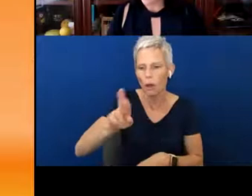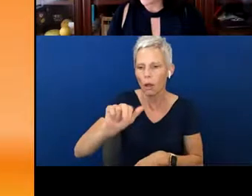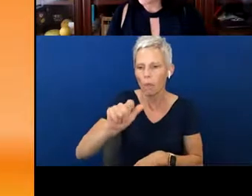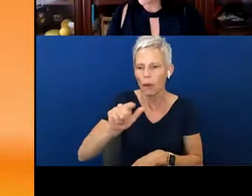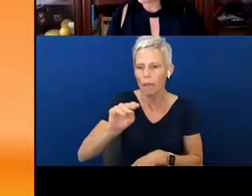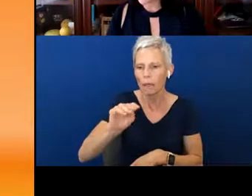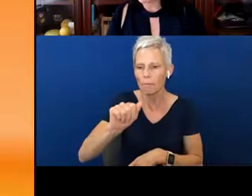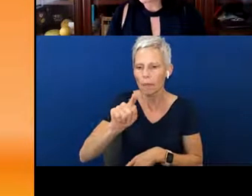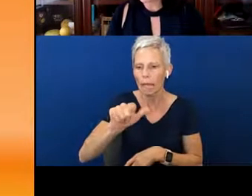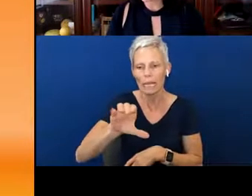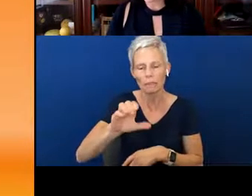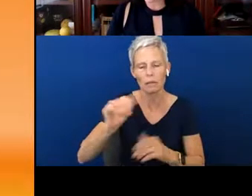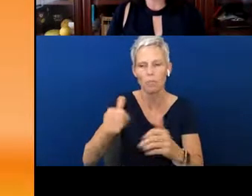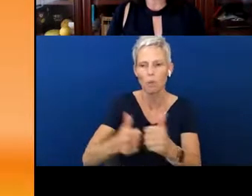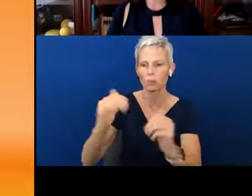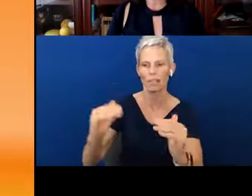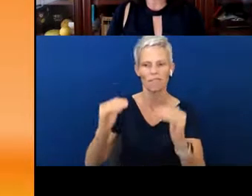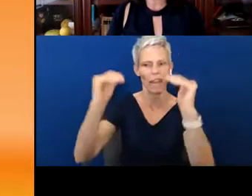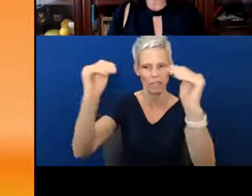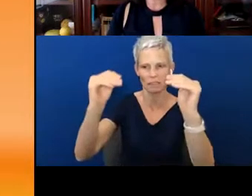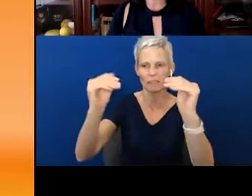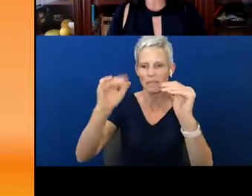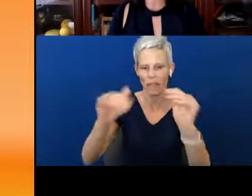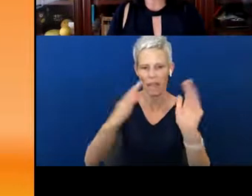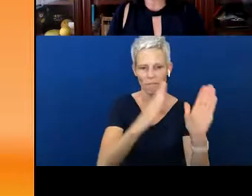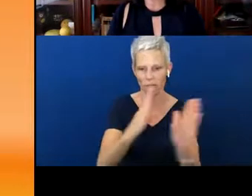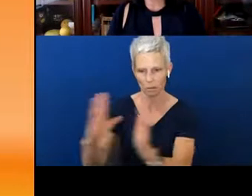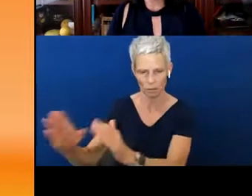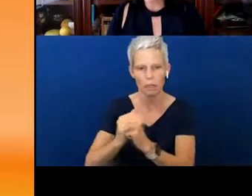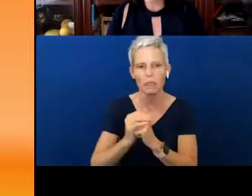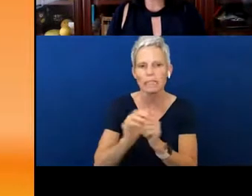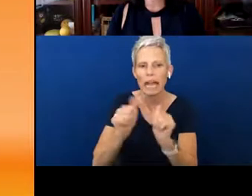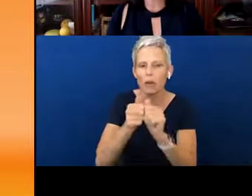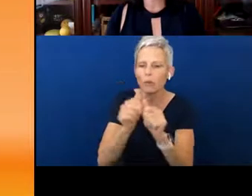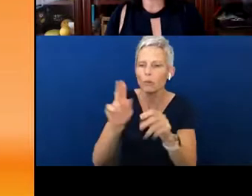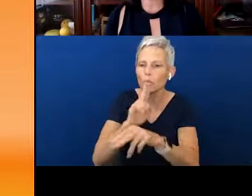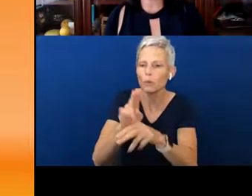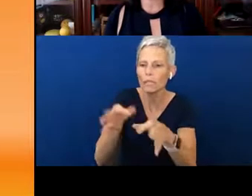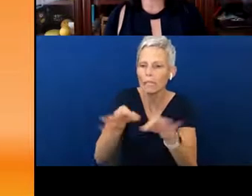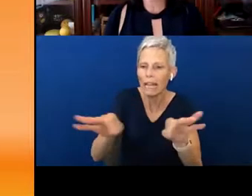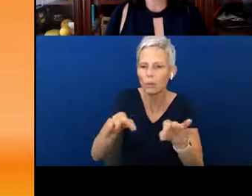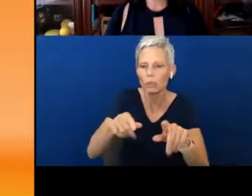and pragmatics is how we use language socially. So, that might not be something that you're